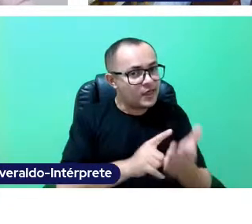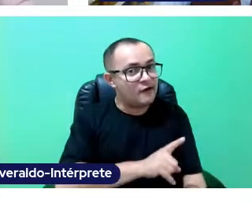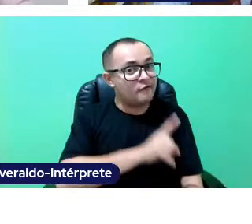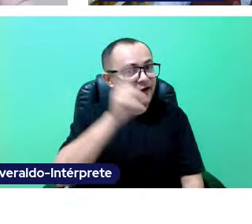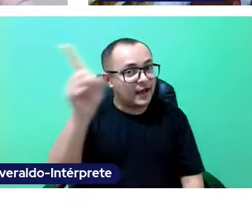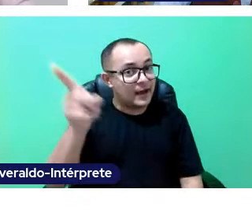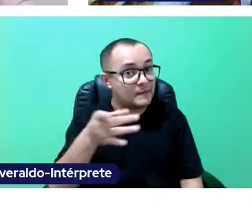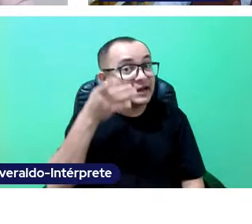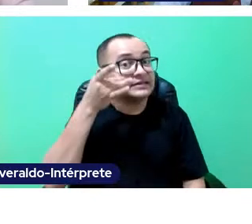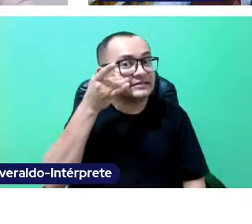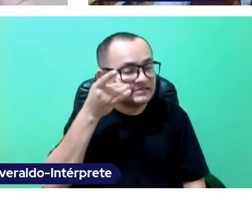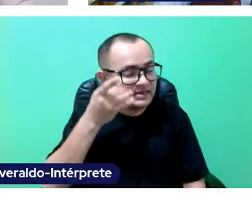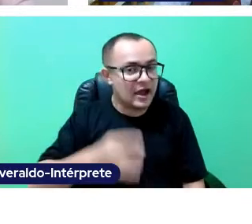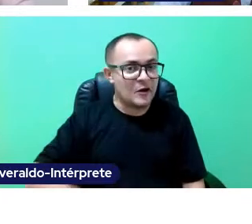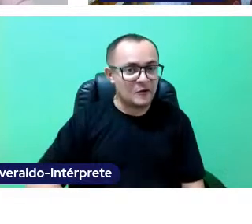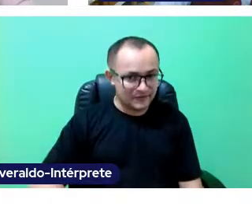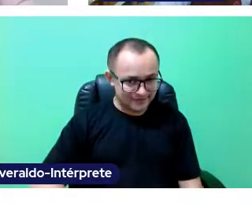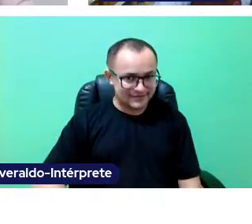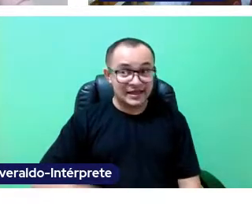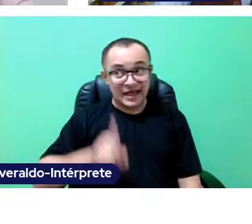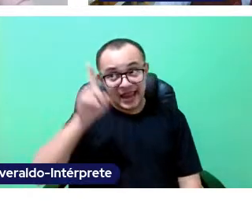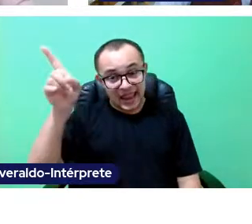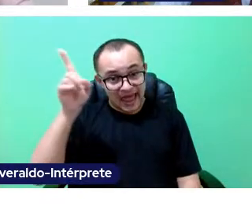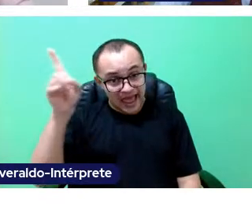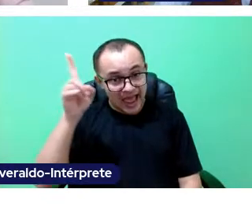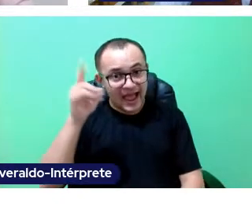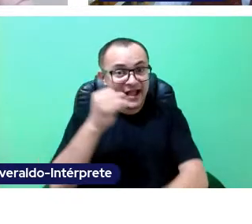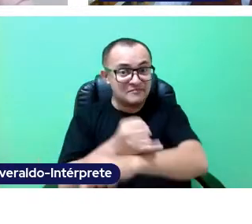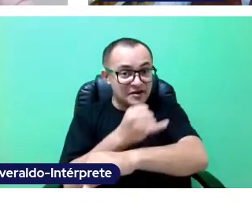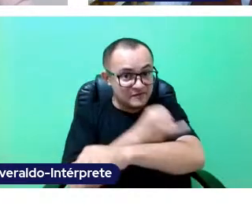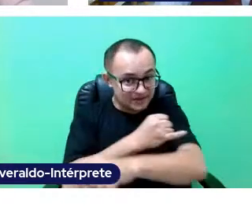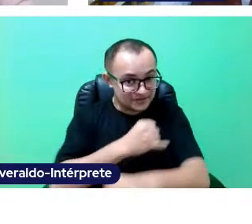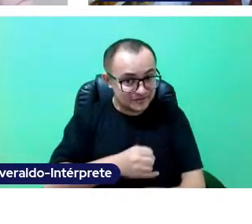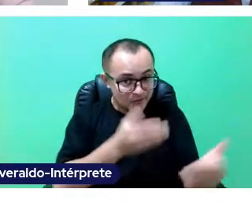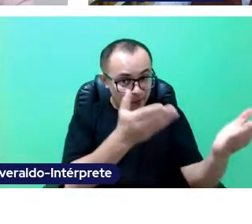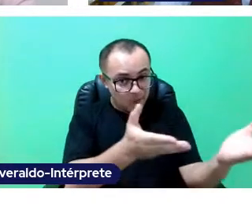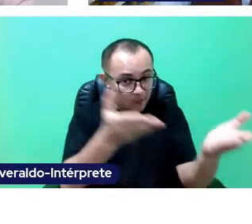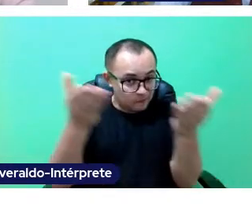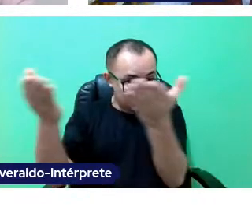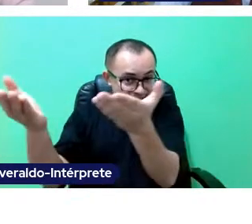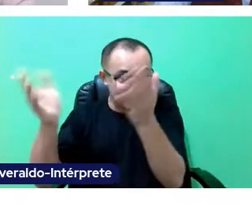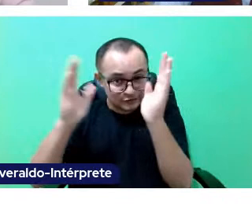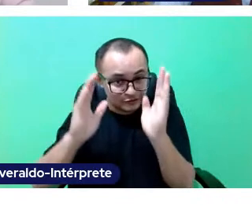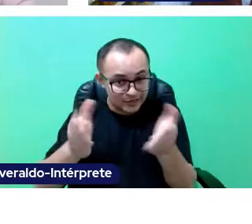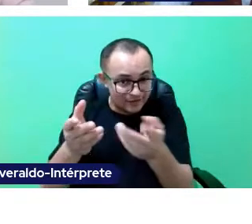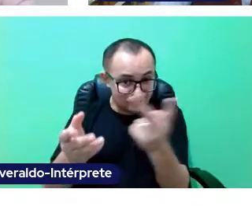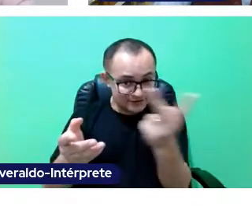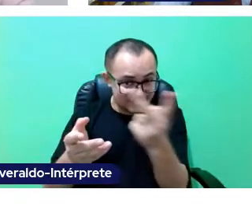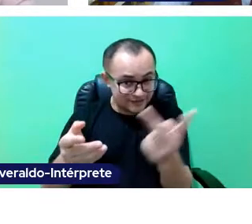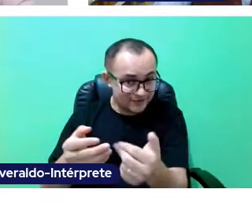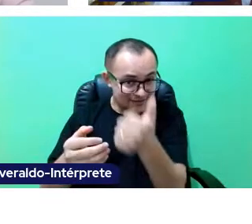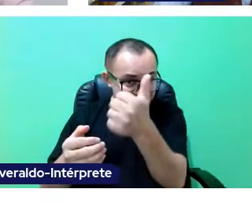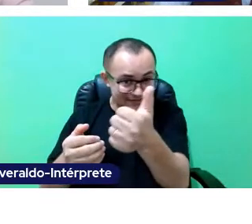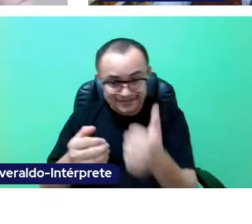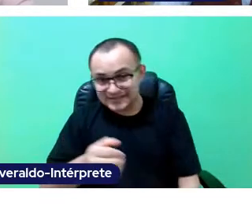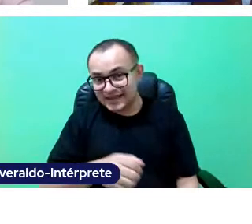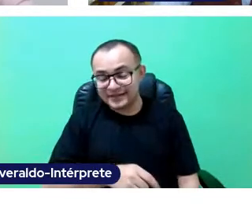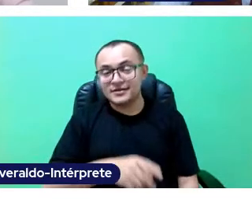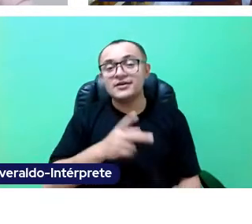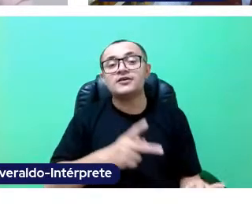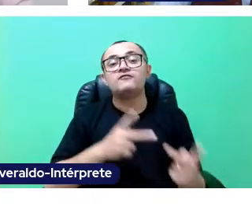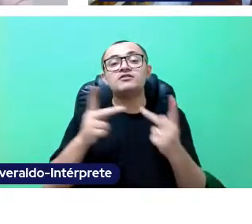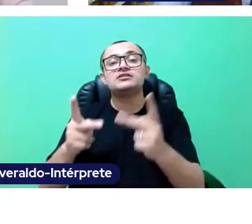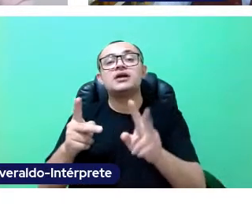Yes, in Ipanguaçu. - Exactly! - Feel welcome to visit us, Rio Grande do Norte (state), and our Campus Ipanguaçu.